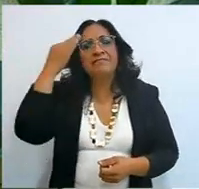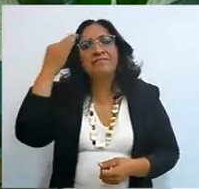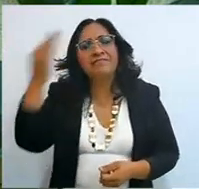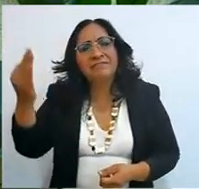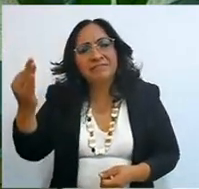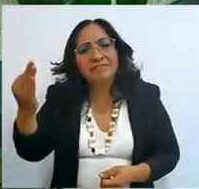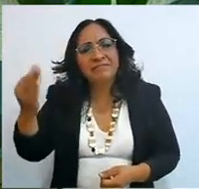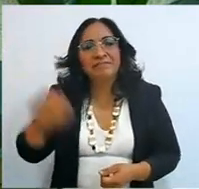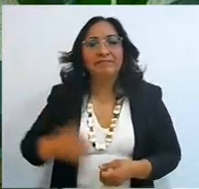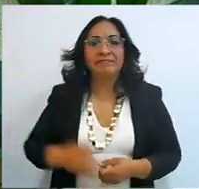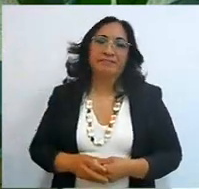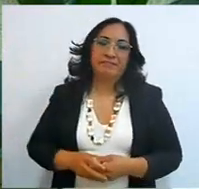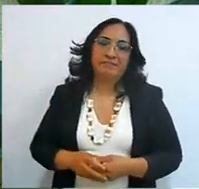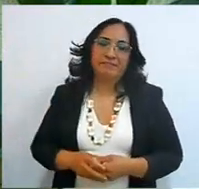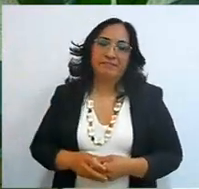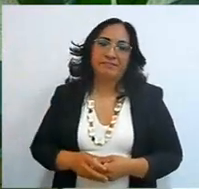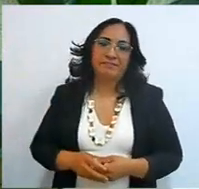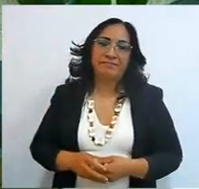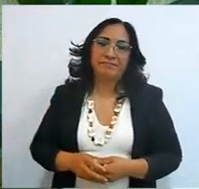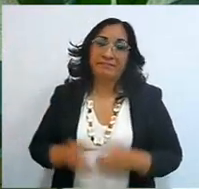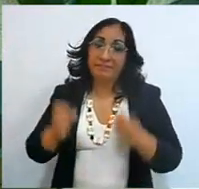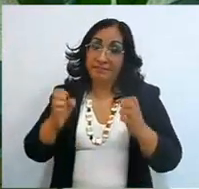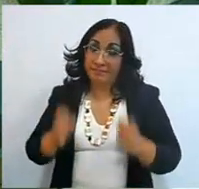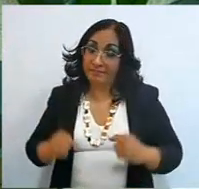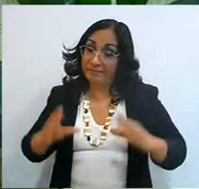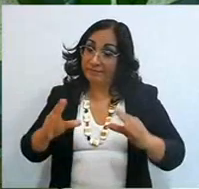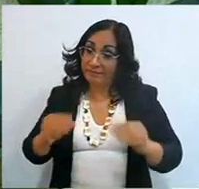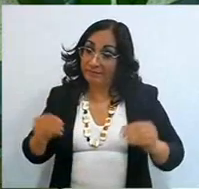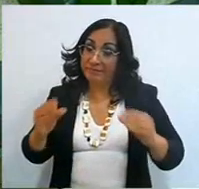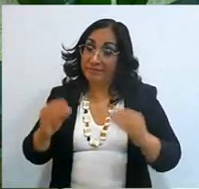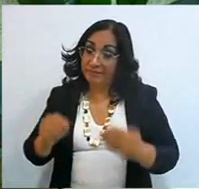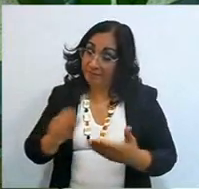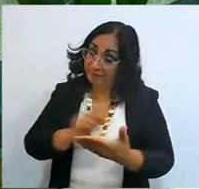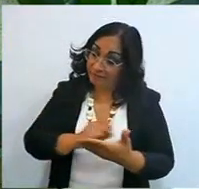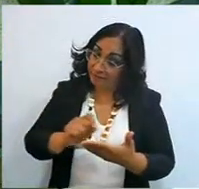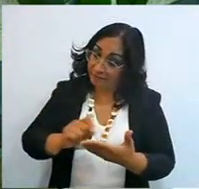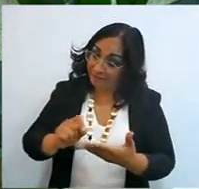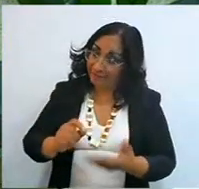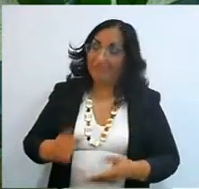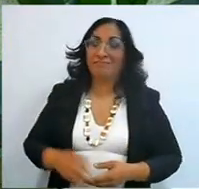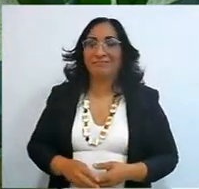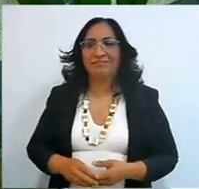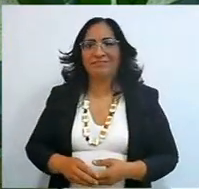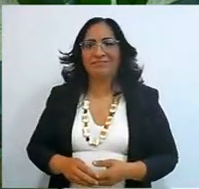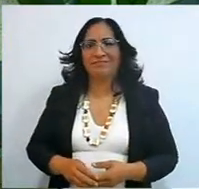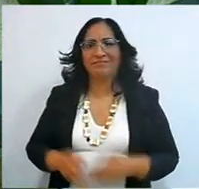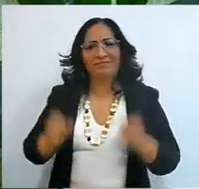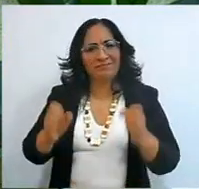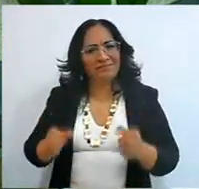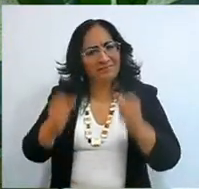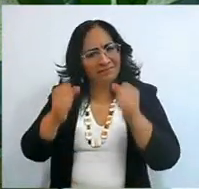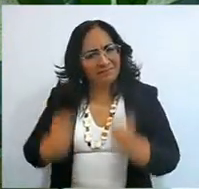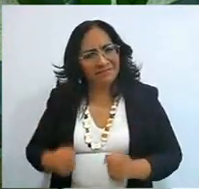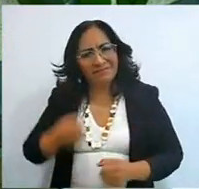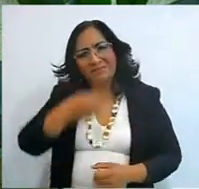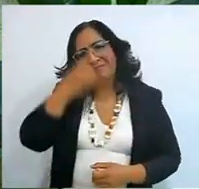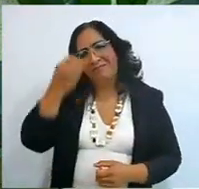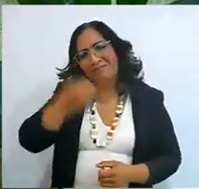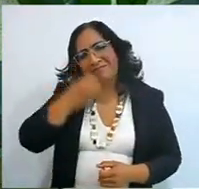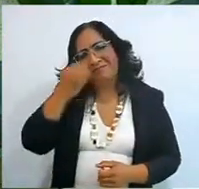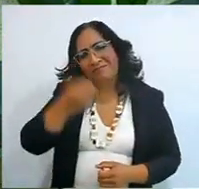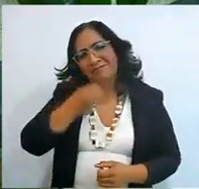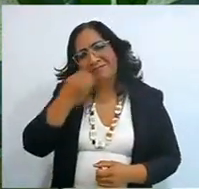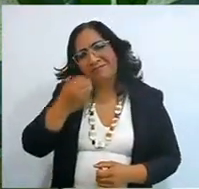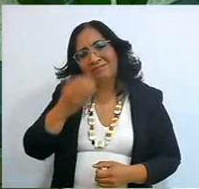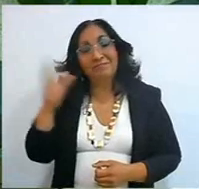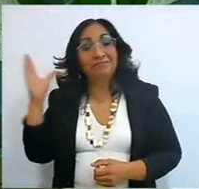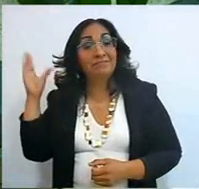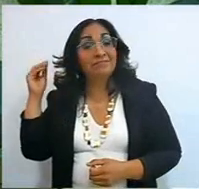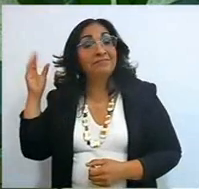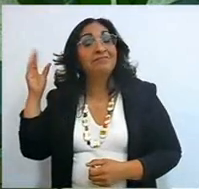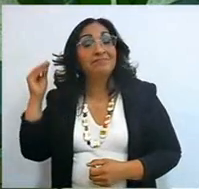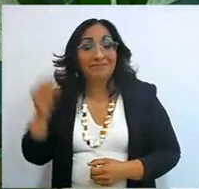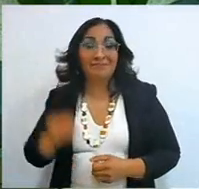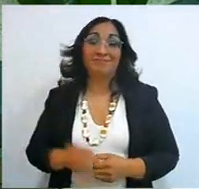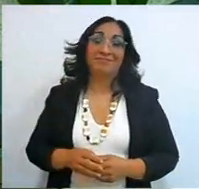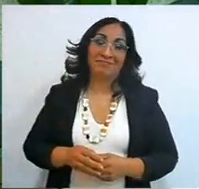it is clear to us that you are learning to read, it is clear to us that you pray and listen to what you receive, cassettes and so on,